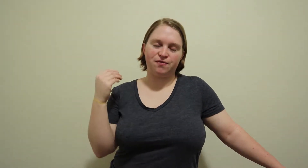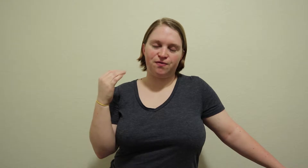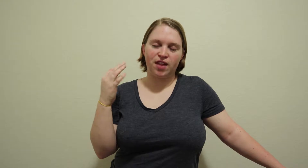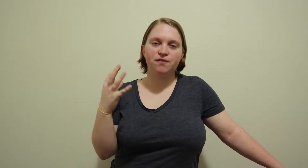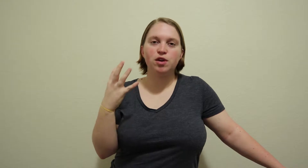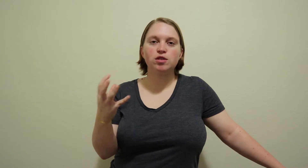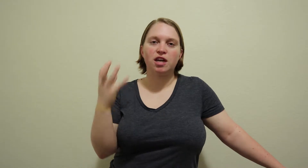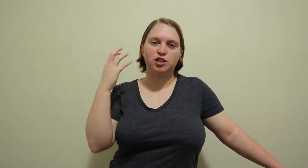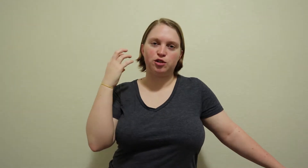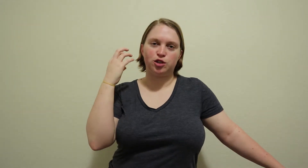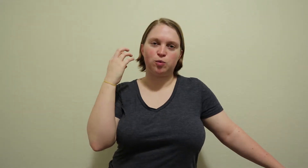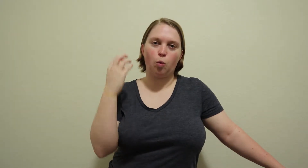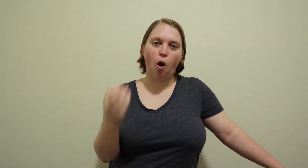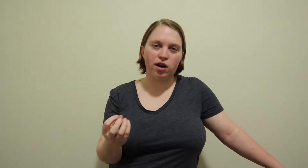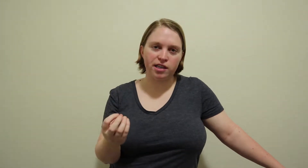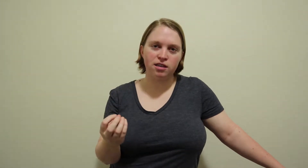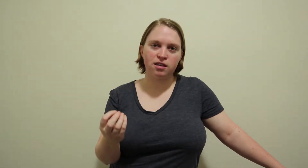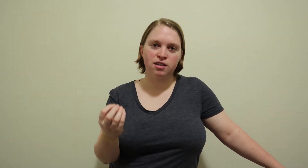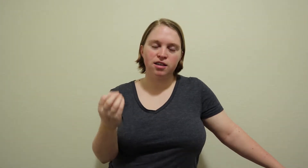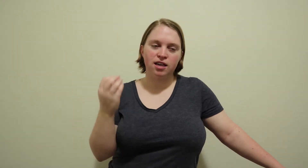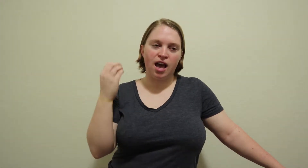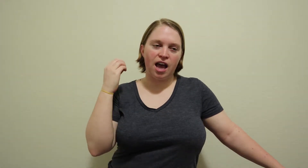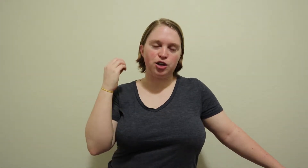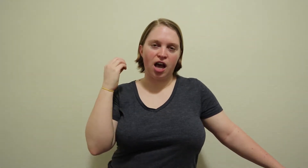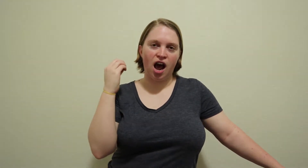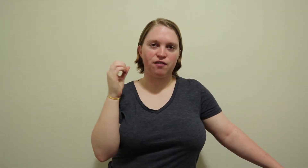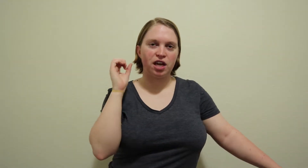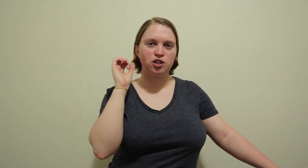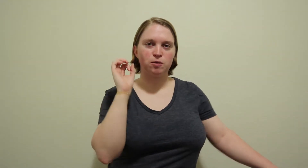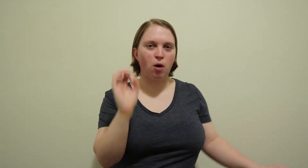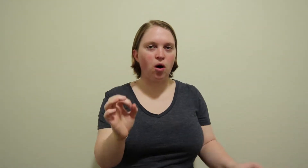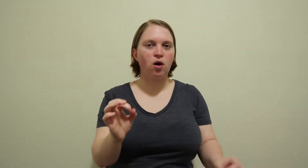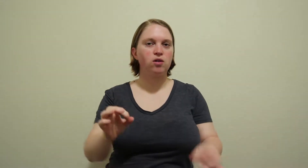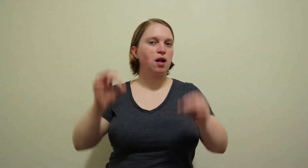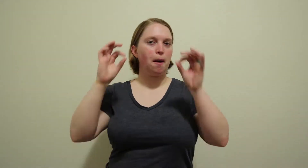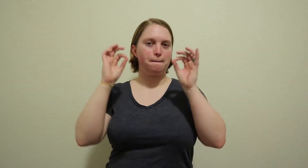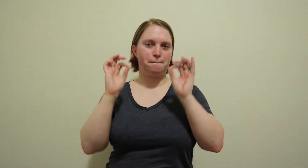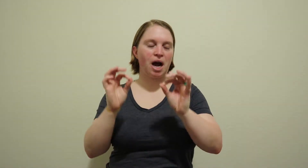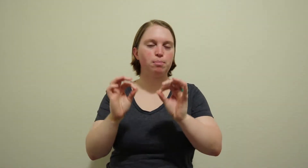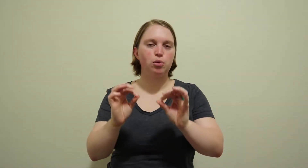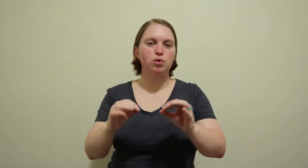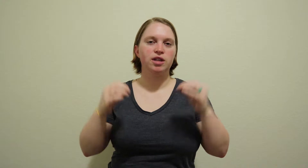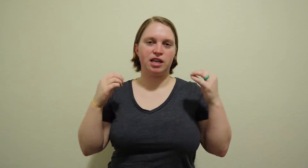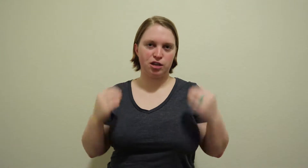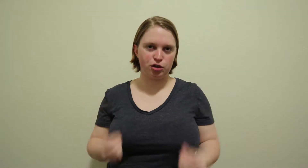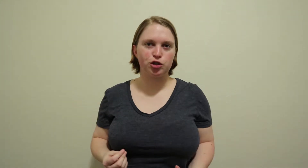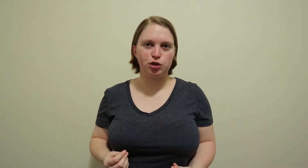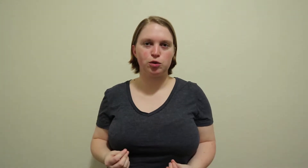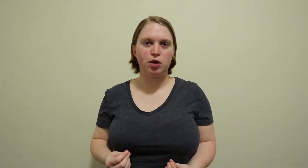it feels like you're just walking and you have a small pebble in your shoe